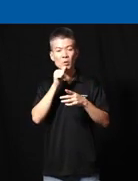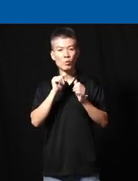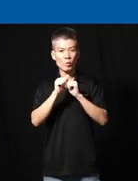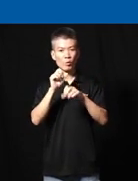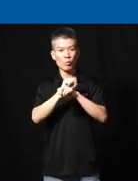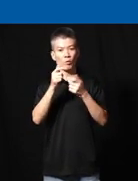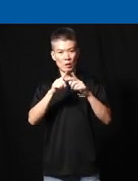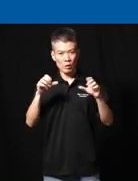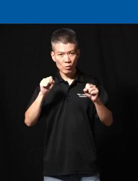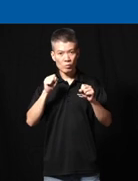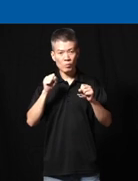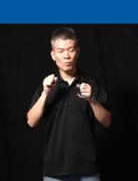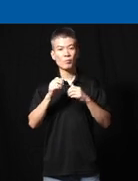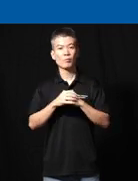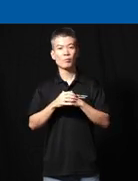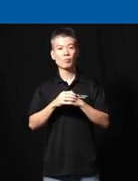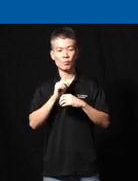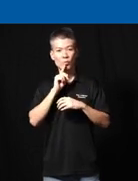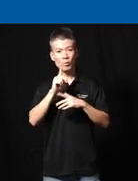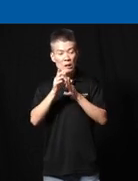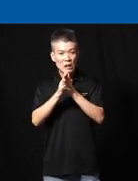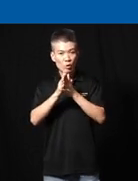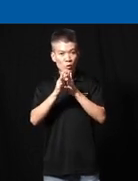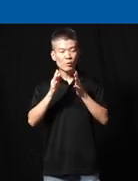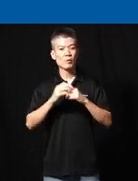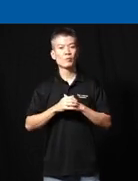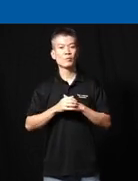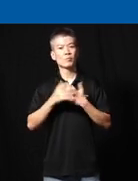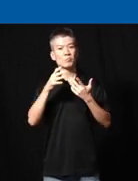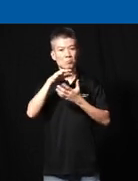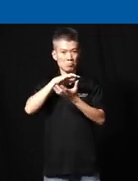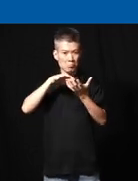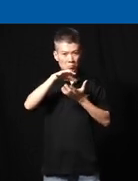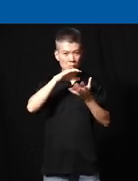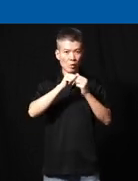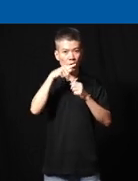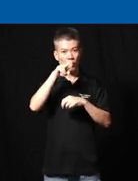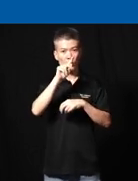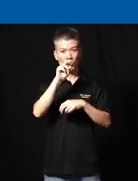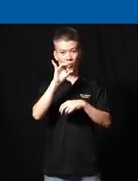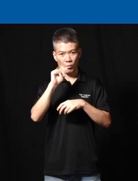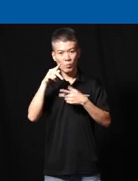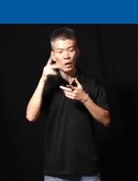Linguistics having this really interesting uh mix of prototyping experience and applying that in a